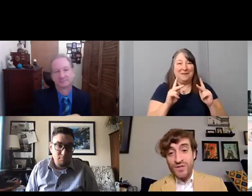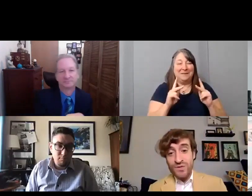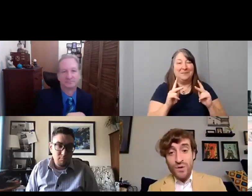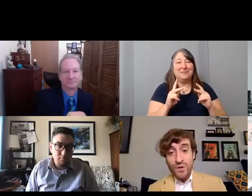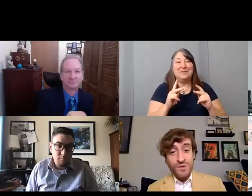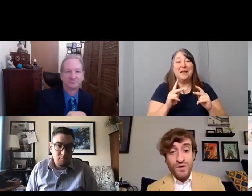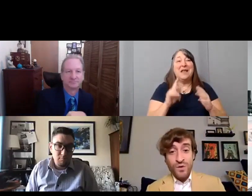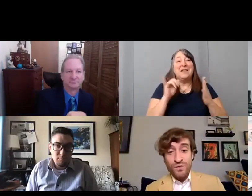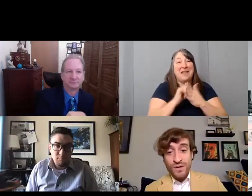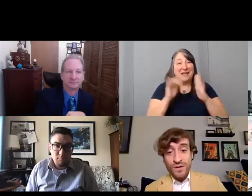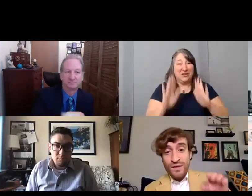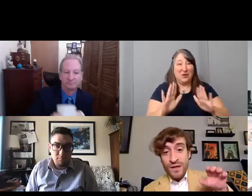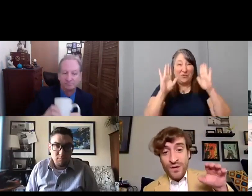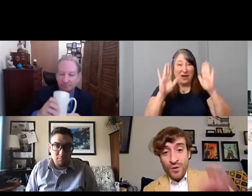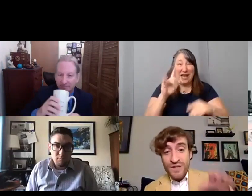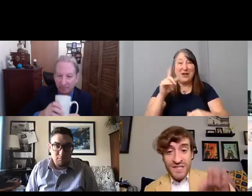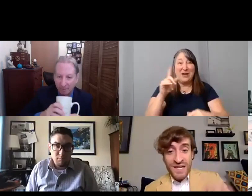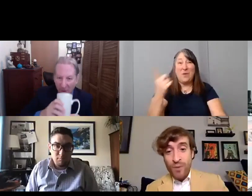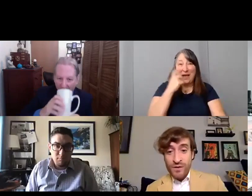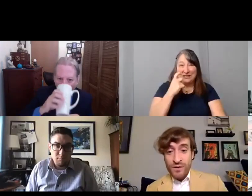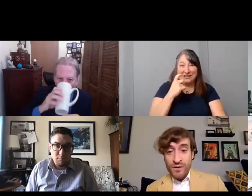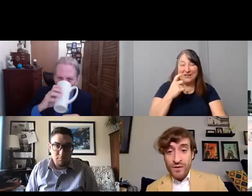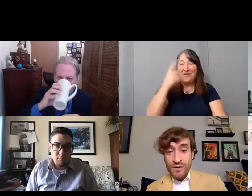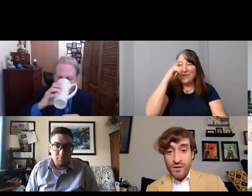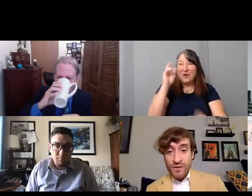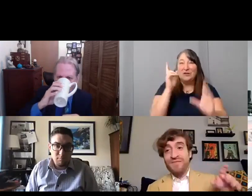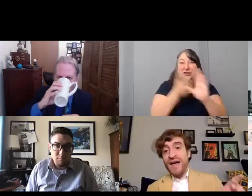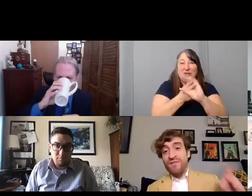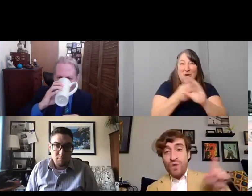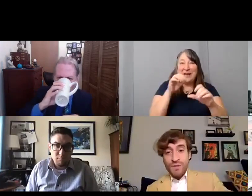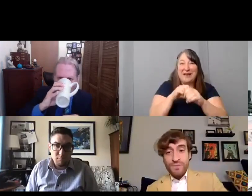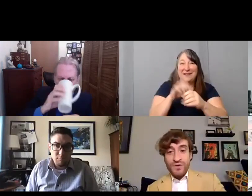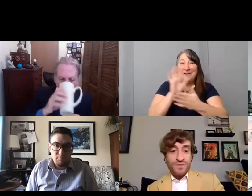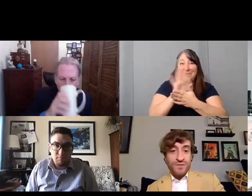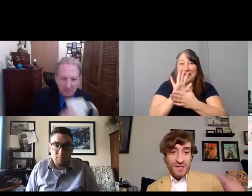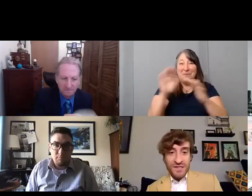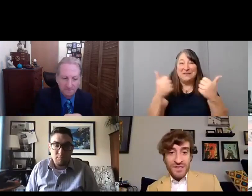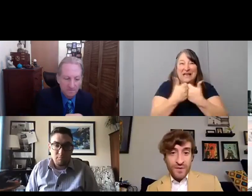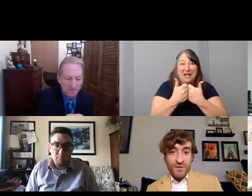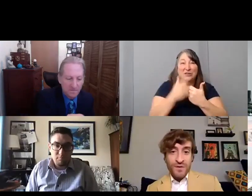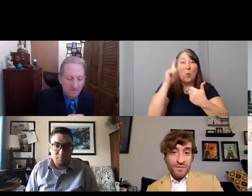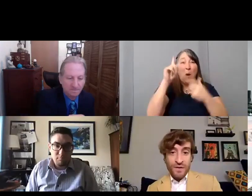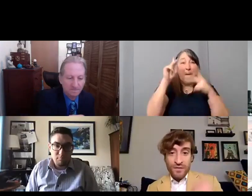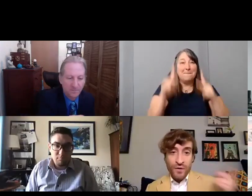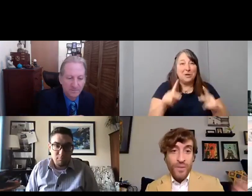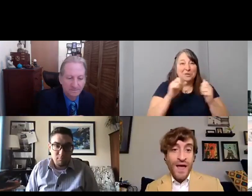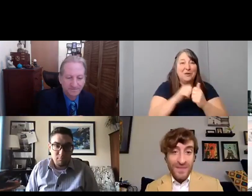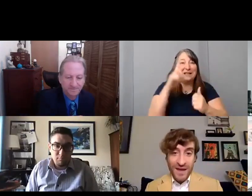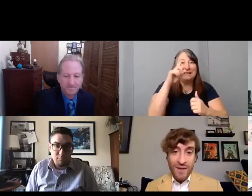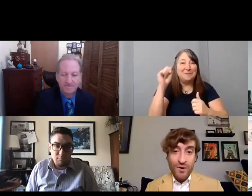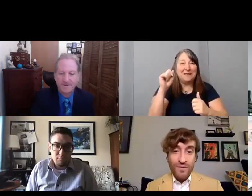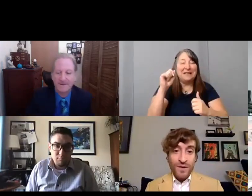So, so in order to take part in the film challenge, you have to have one person with a disability in front of or behind the camera,